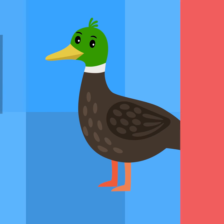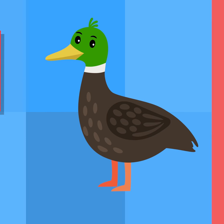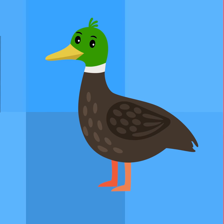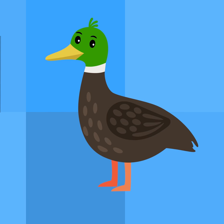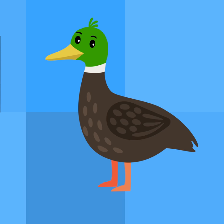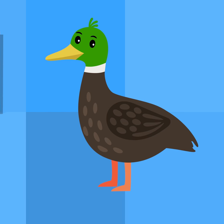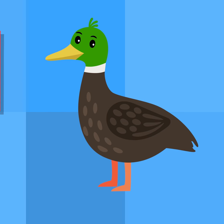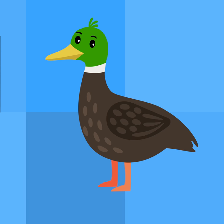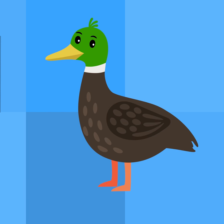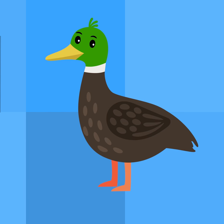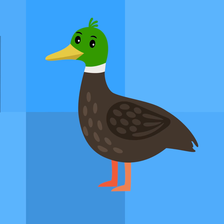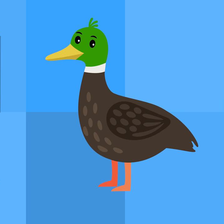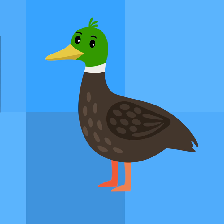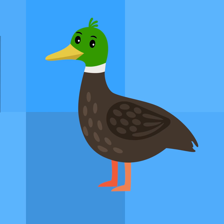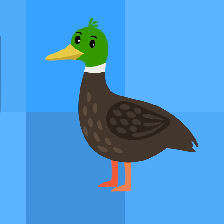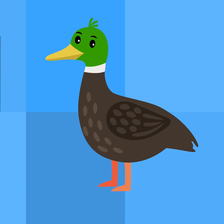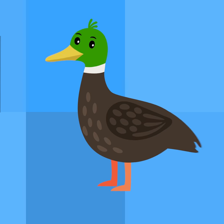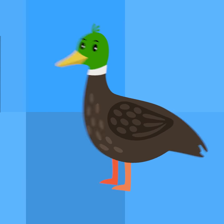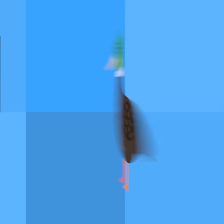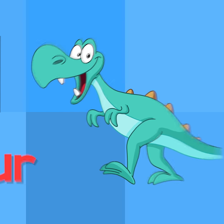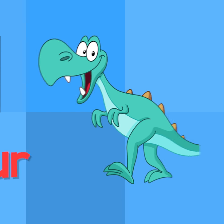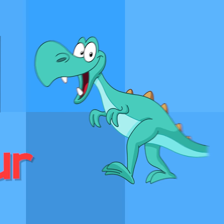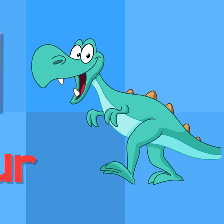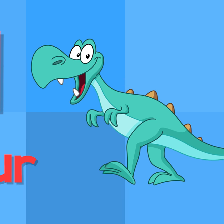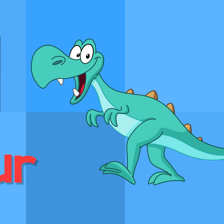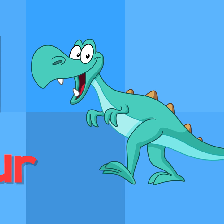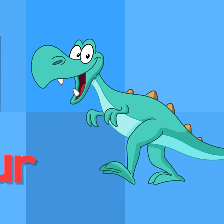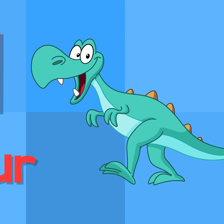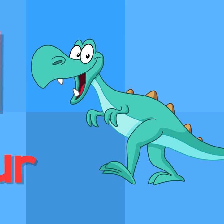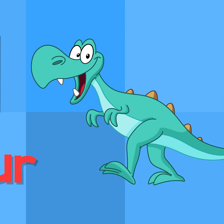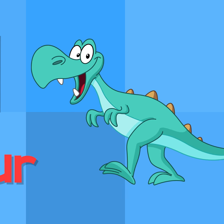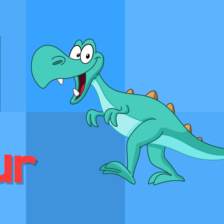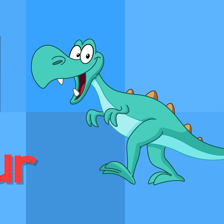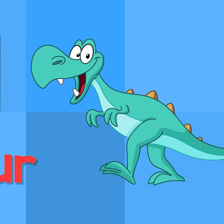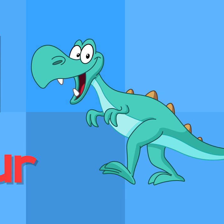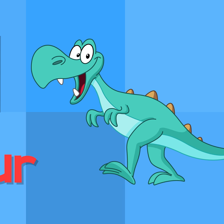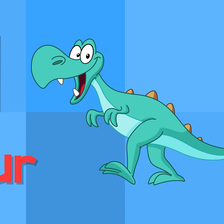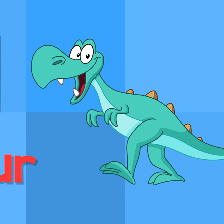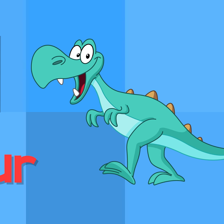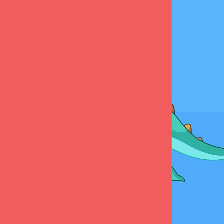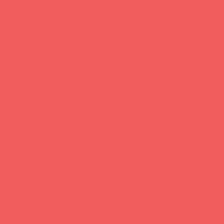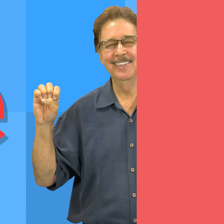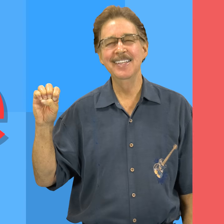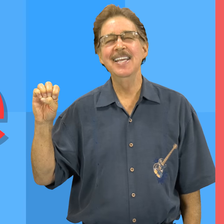/d/ /d/ duck /d/ /d/ dinosaur